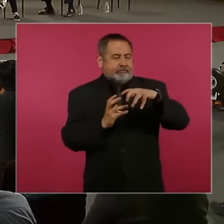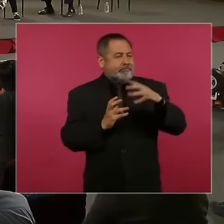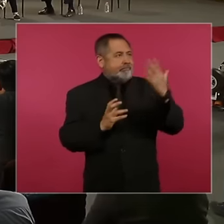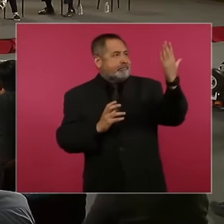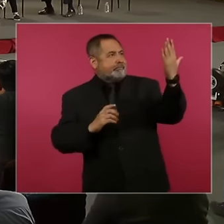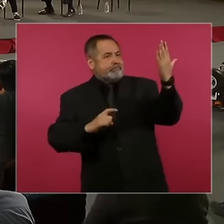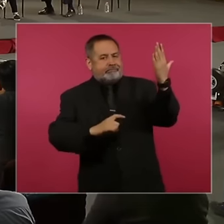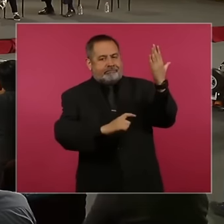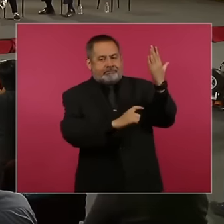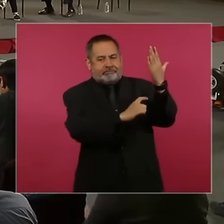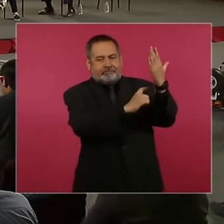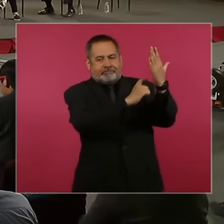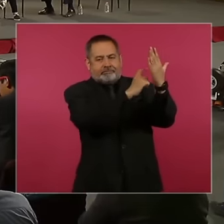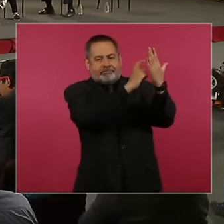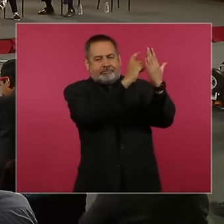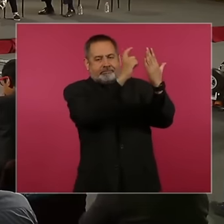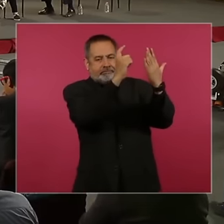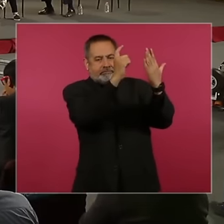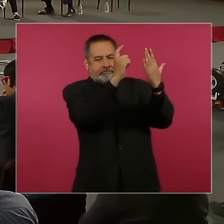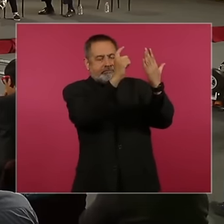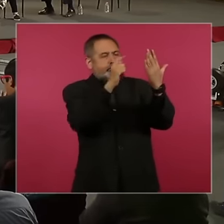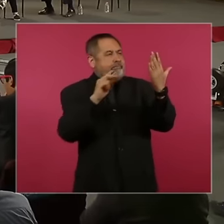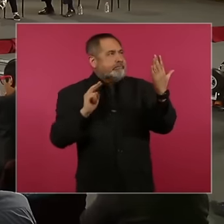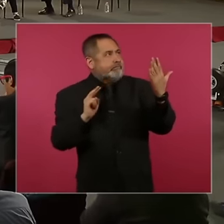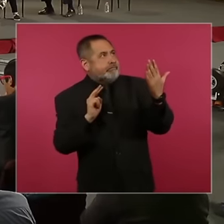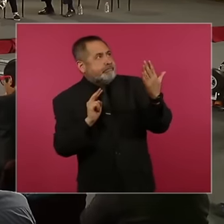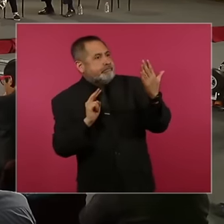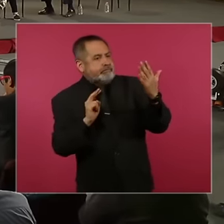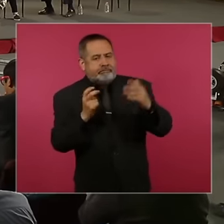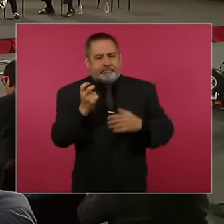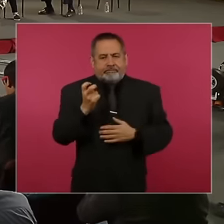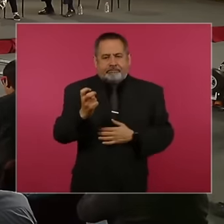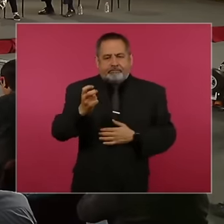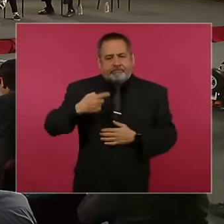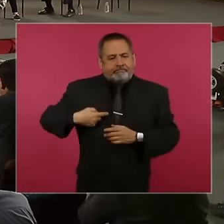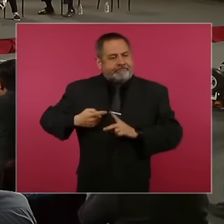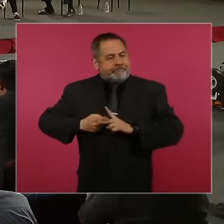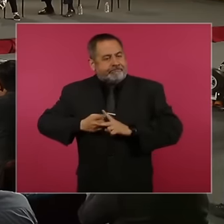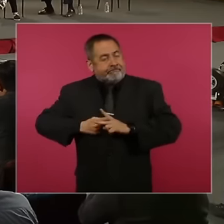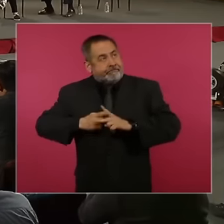complicated programs have been built to be able to predict eclipses and this is what